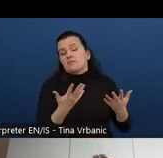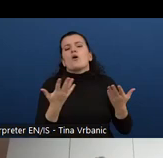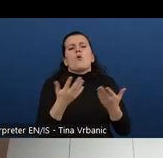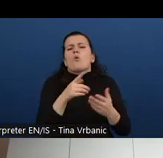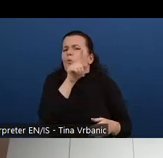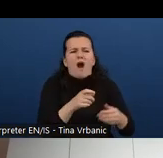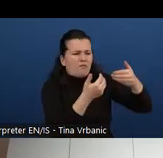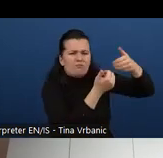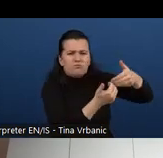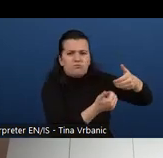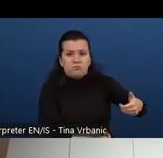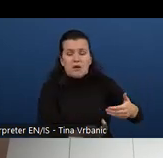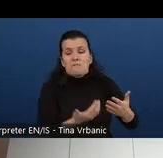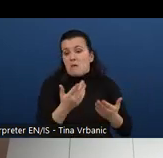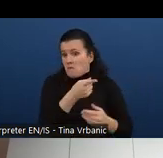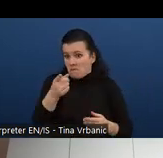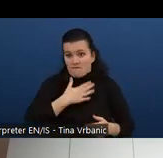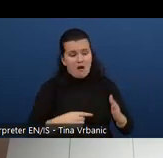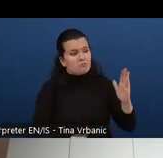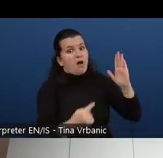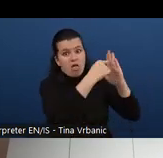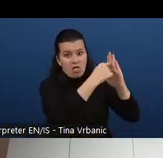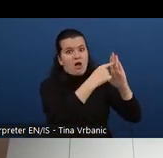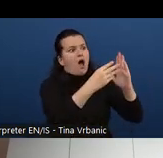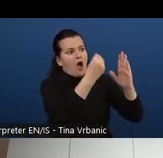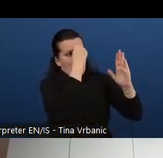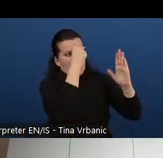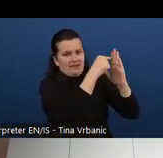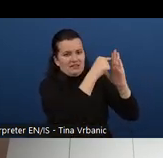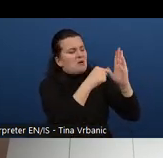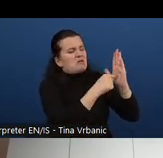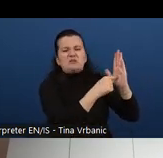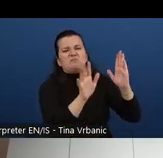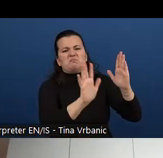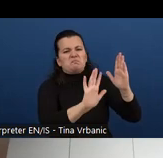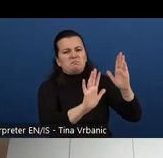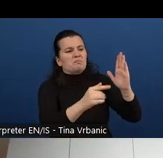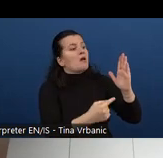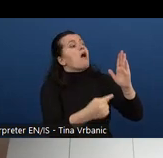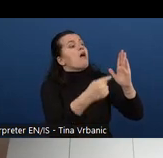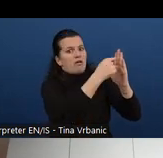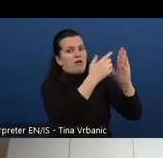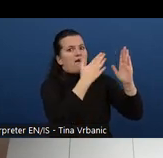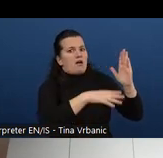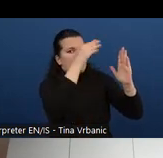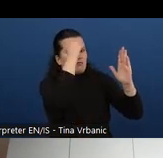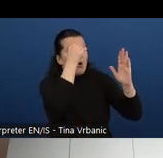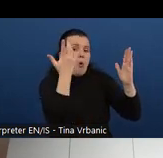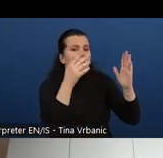a different time. So, for example, if you are teaching someone who is a developer or will be a developer,